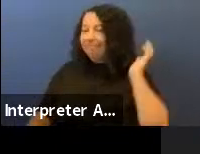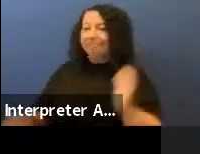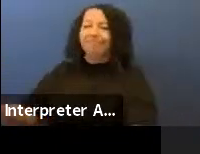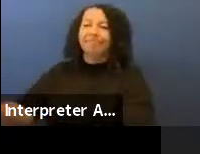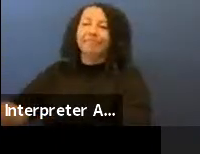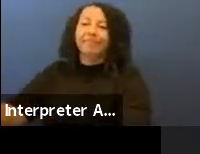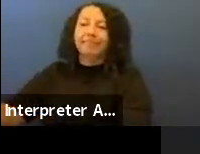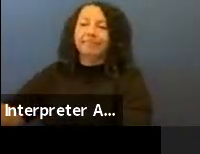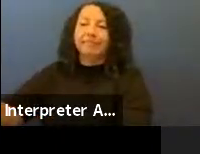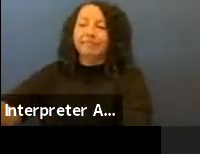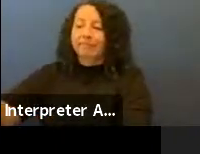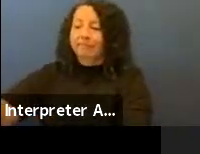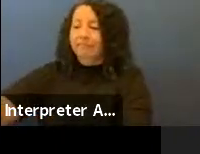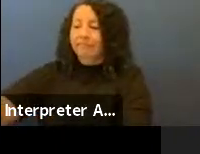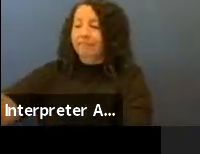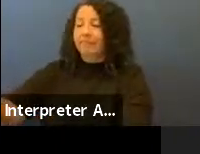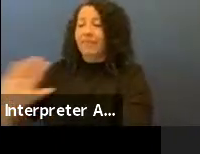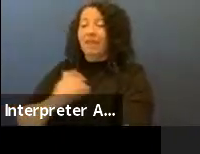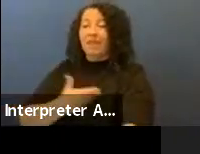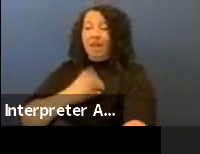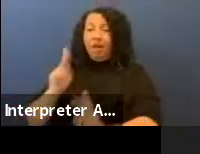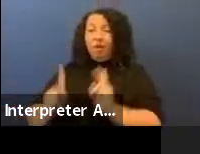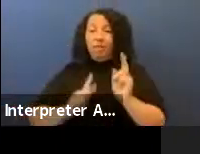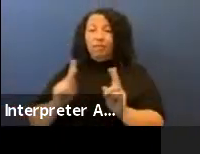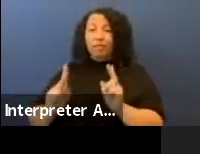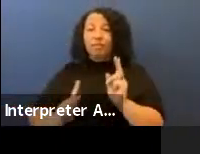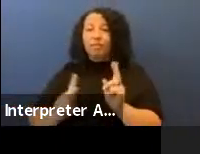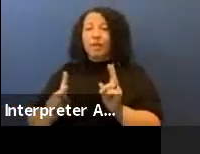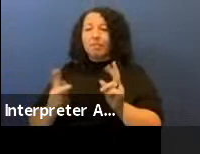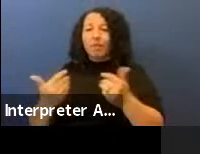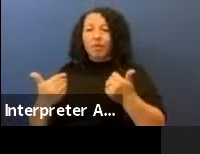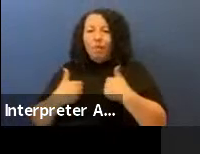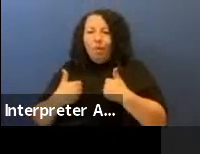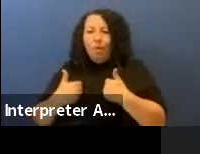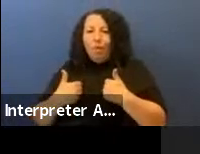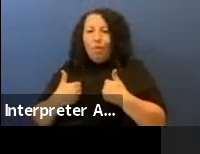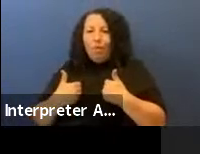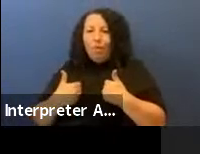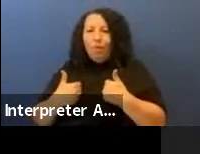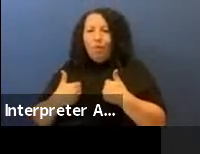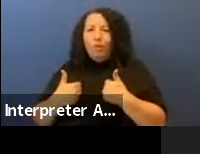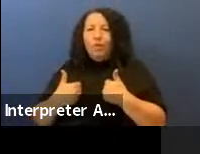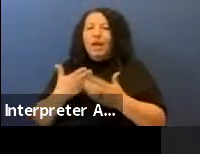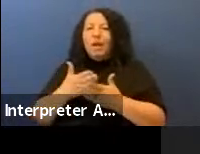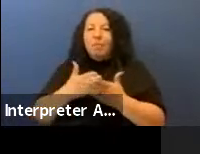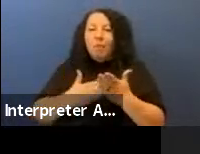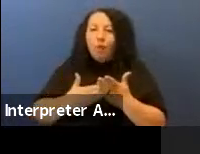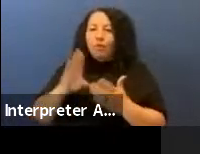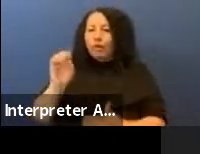Our people own part of Bear Butte, a very small part of it